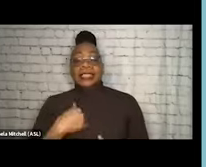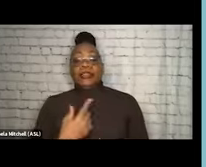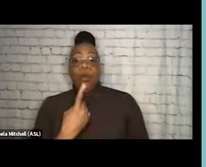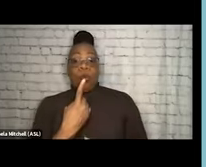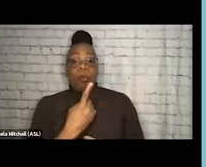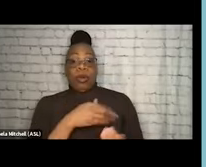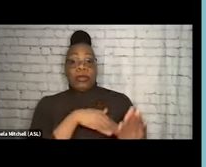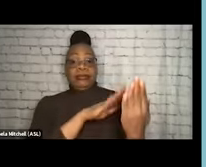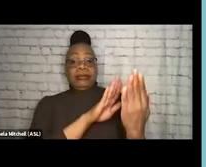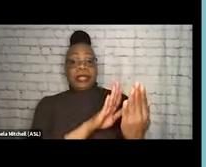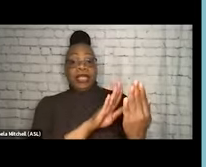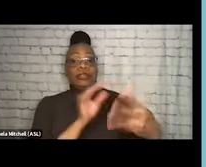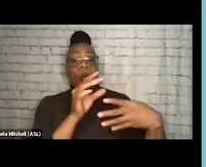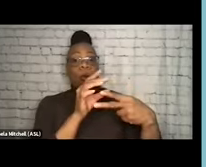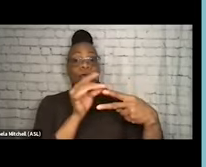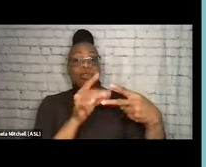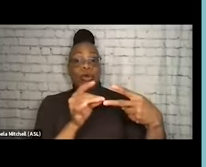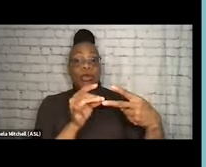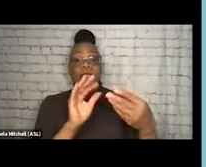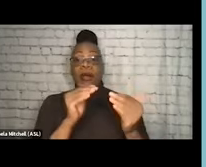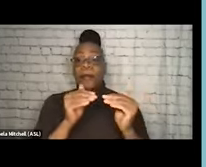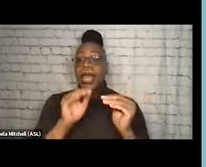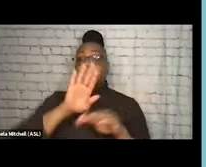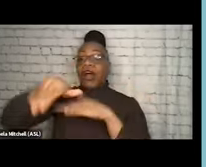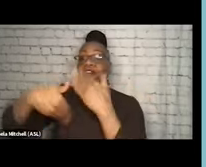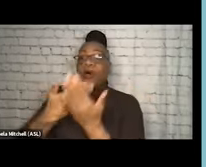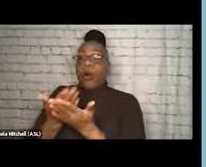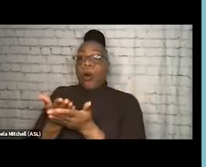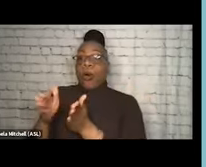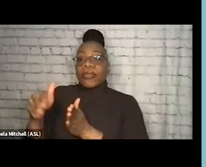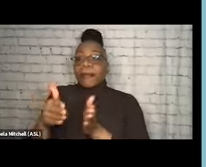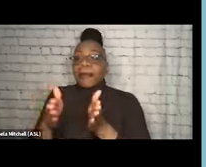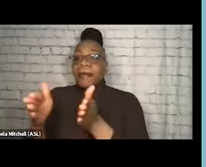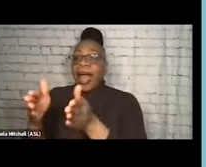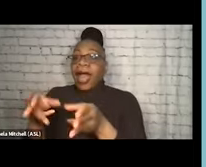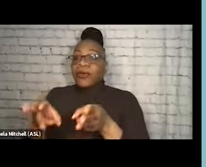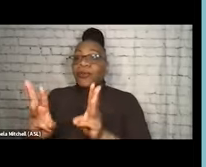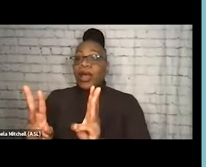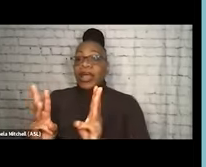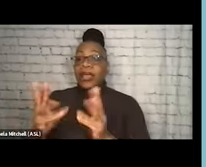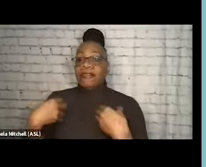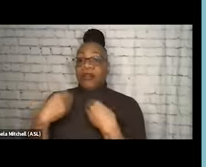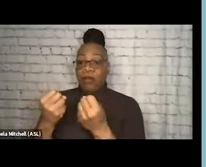up over all ways, or all pathways towards recovery. So for one example is,